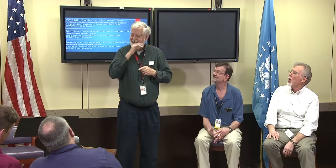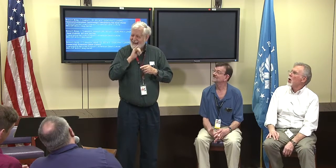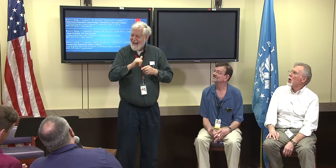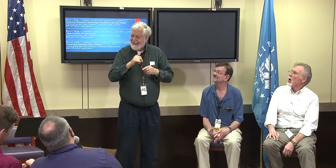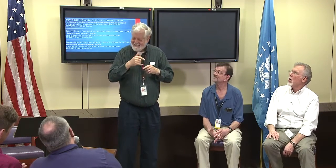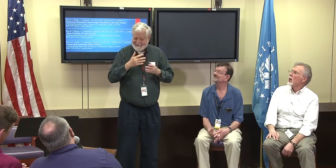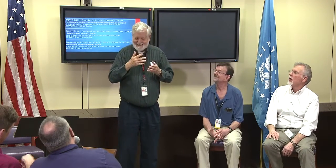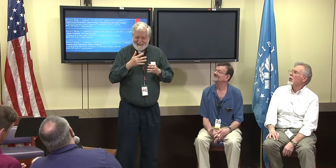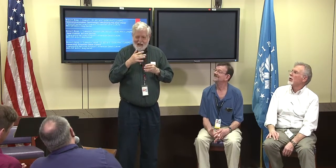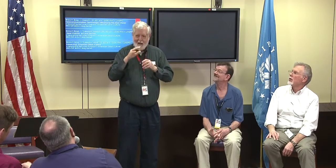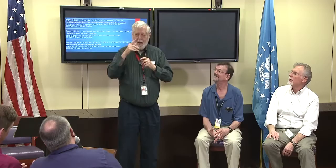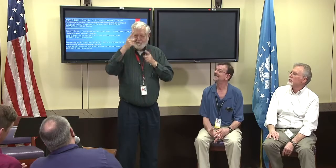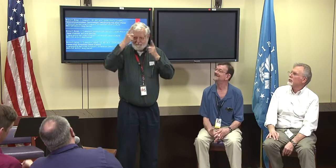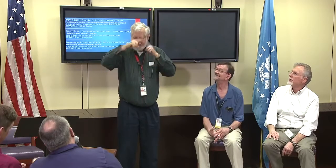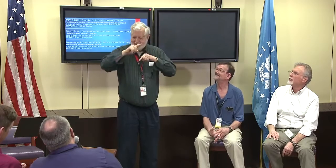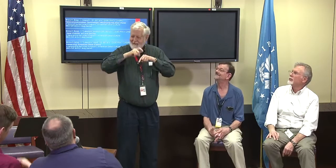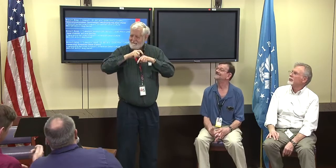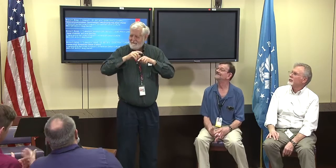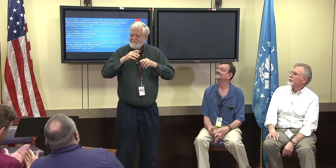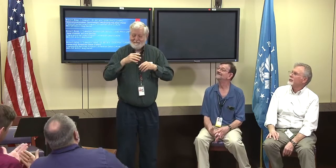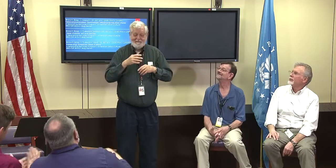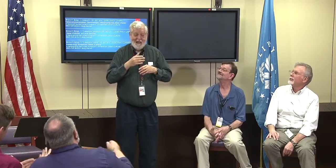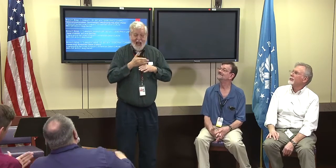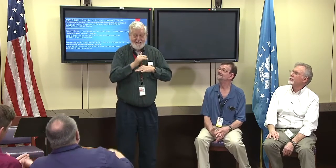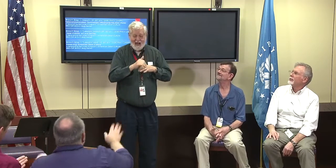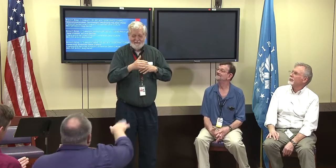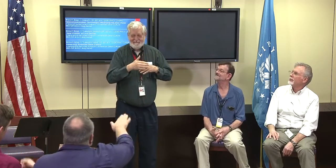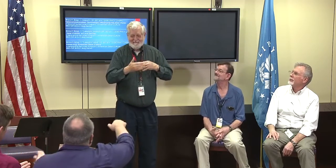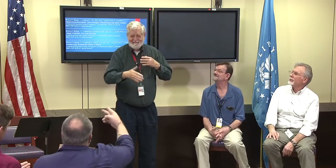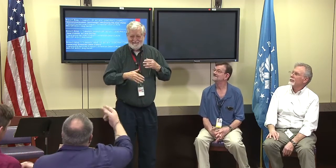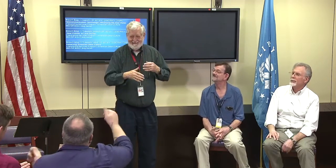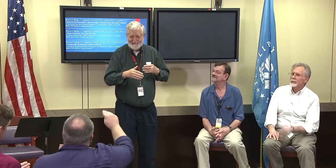that was using a ham radio. I'm sorry, a hand.